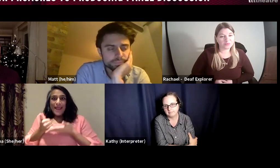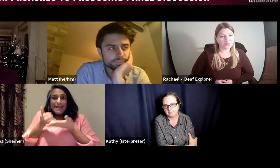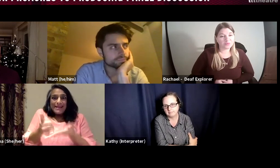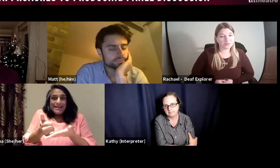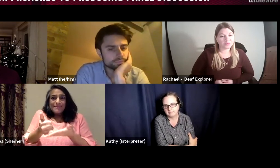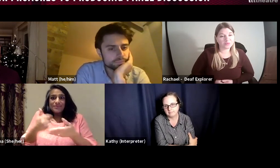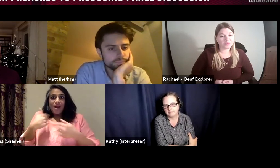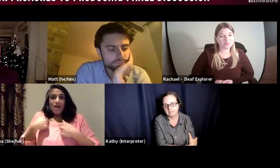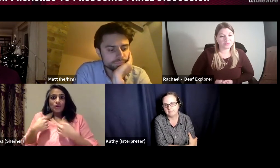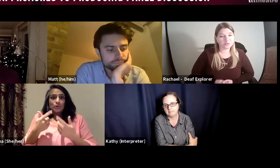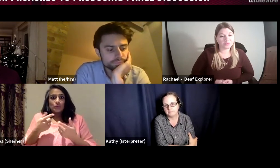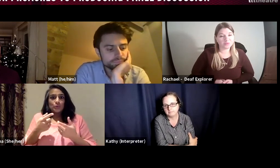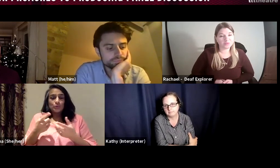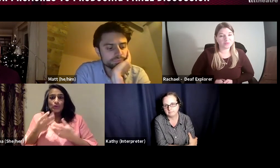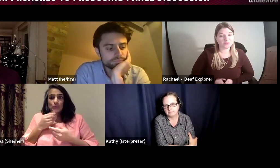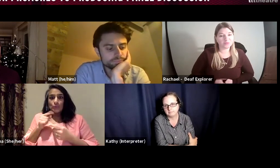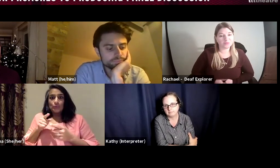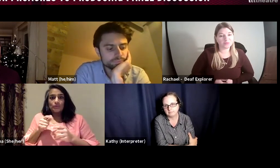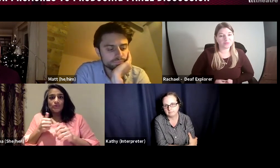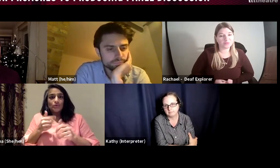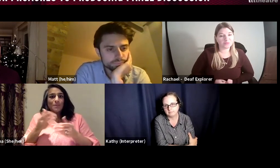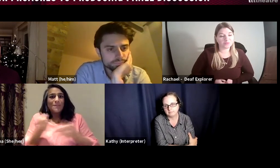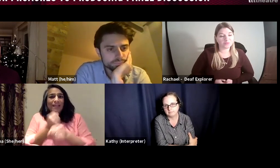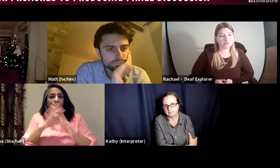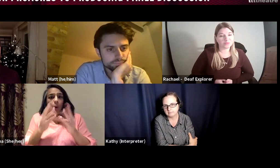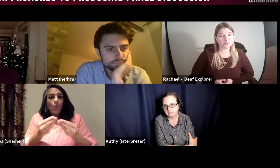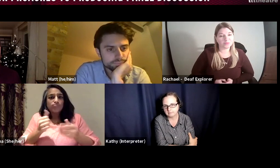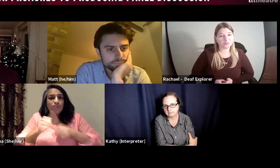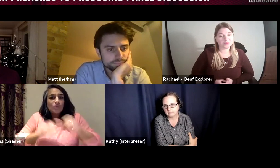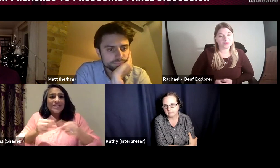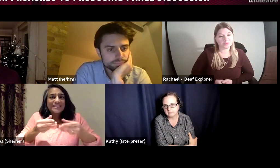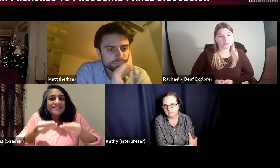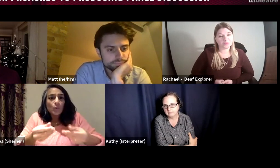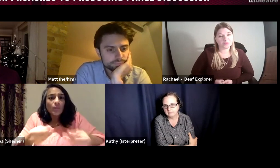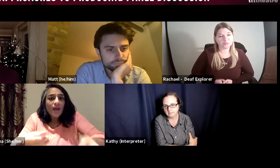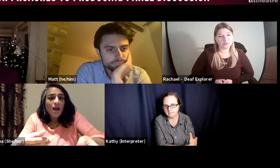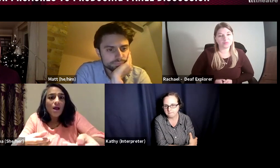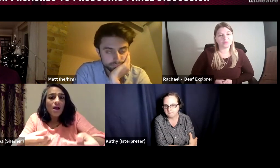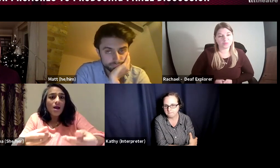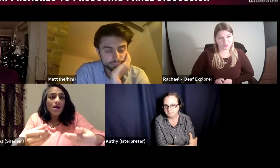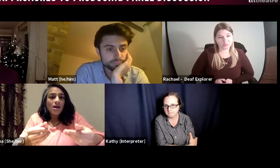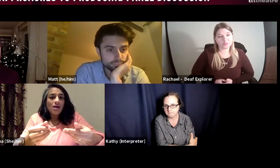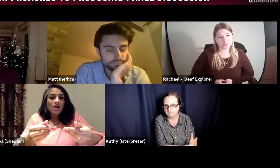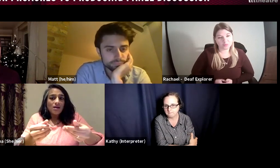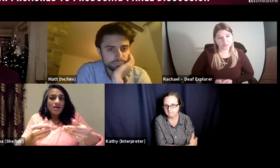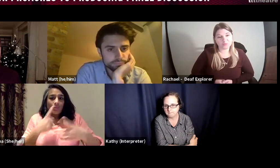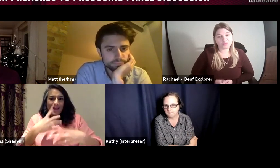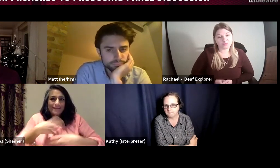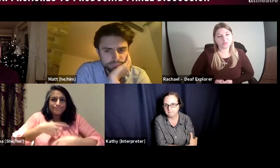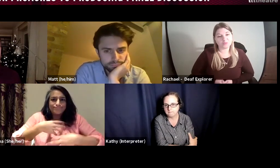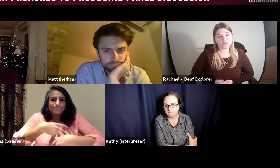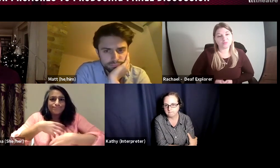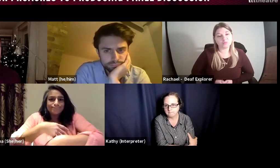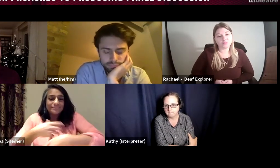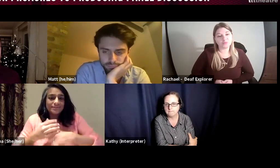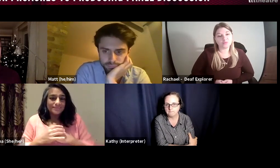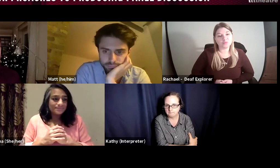knowledge and experience that it can help to make that process as smooth as possible. So,